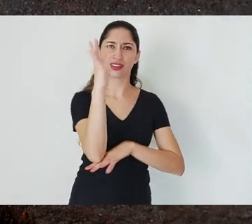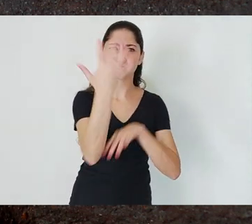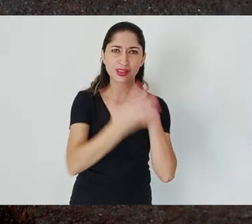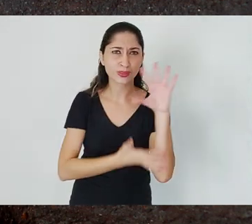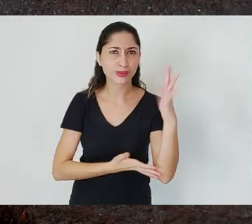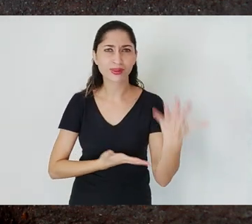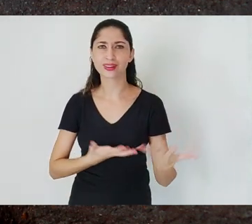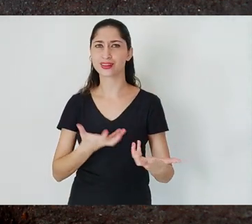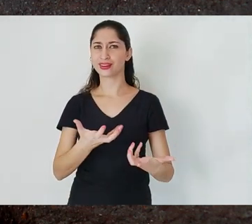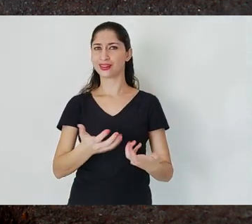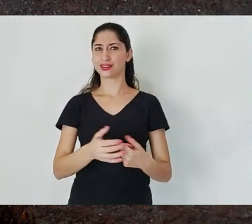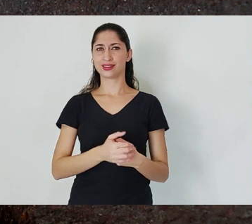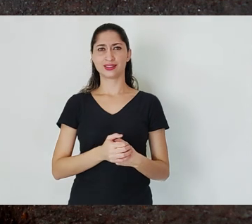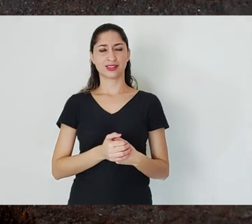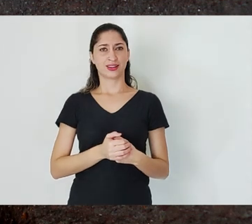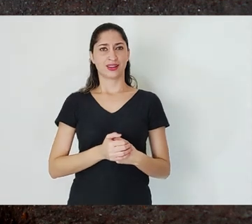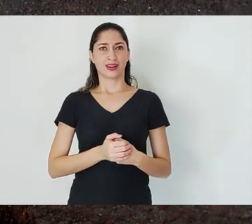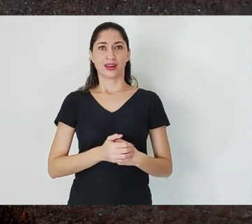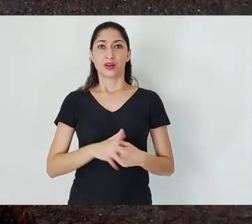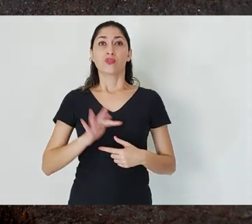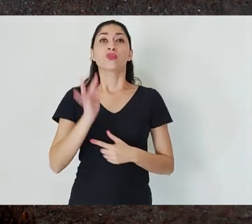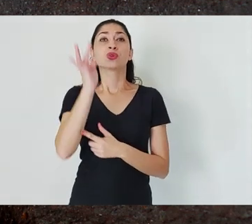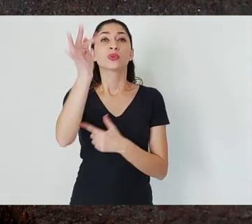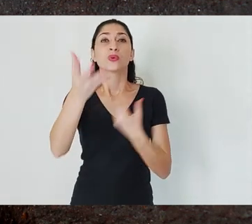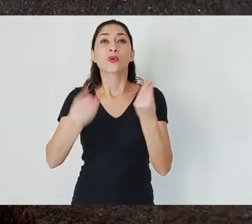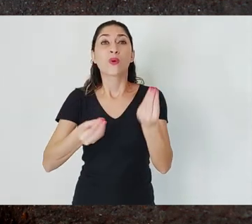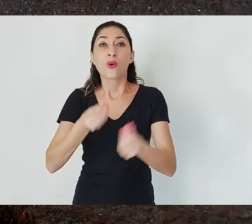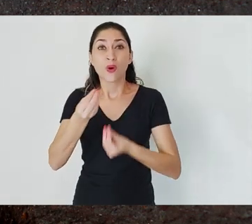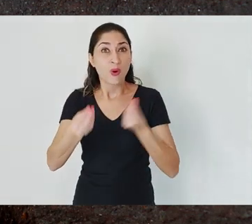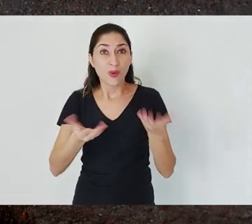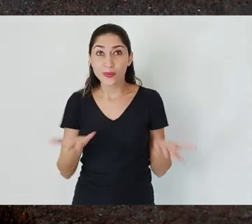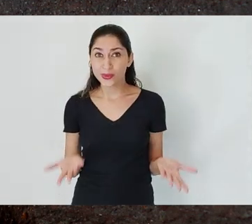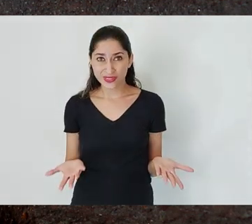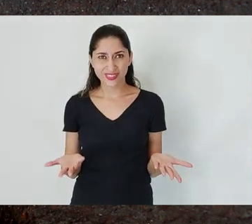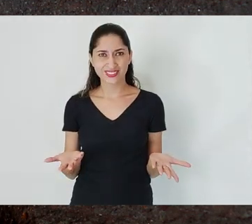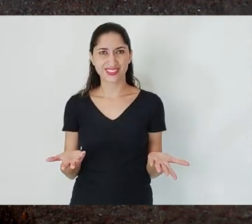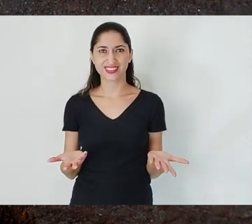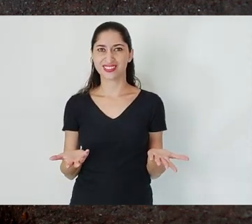of ensuring [the rights] for future generations as stated by the constitution. This relationship